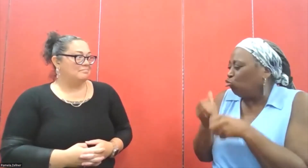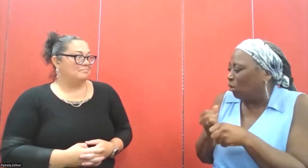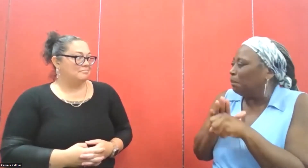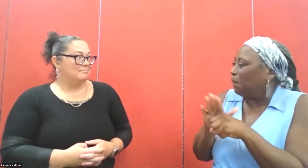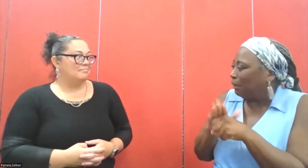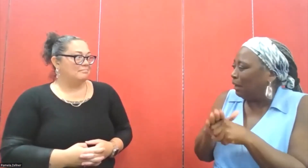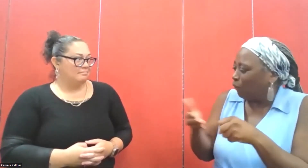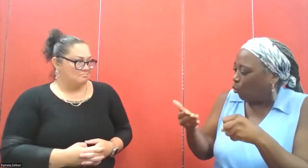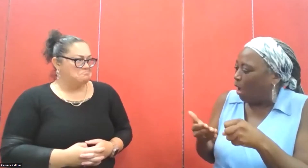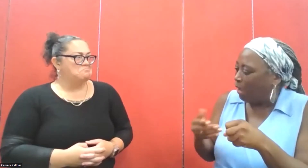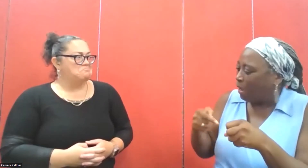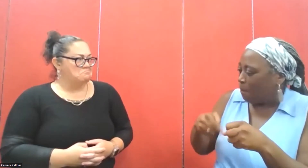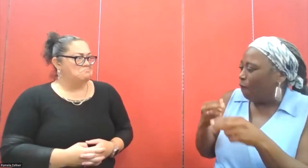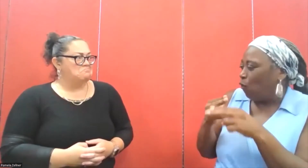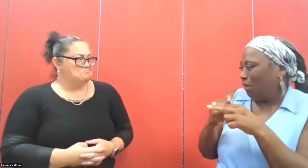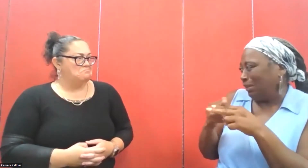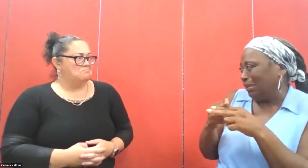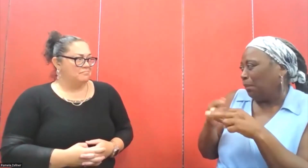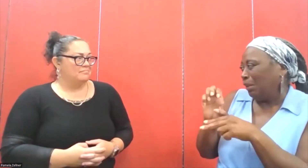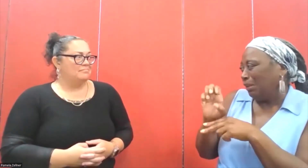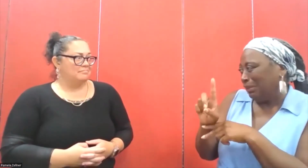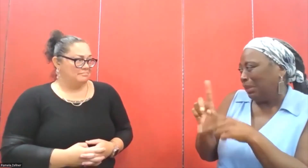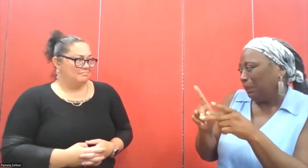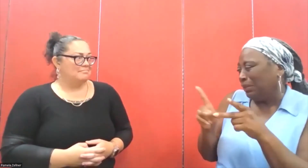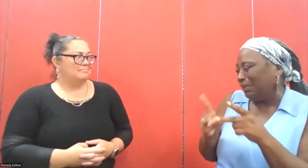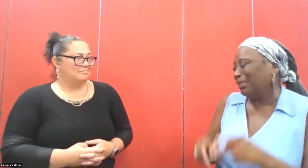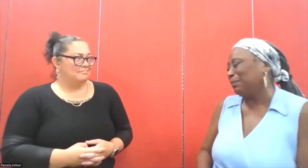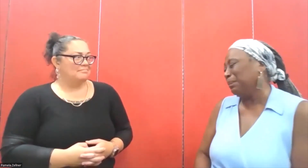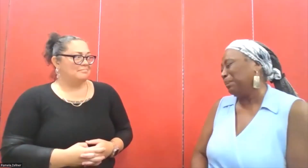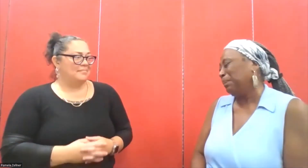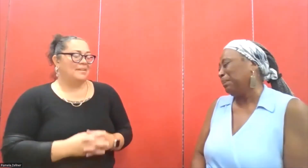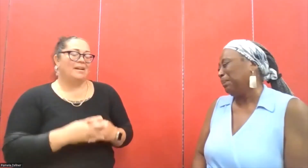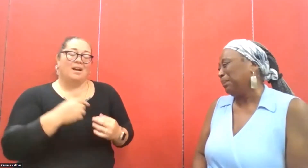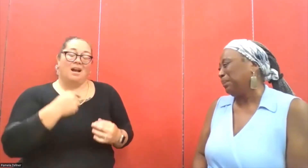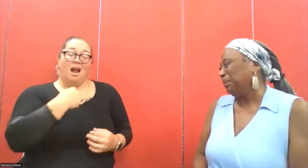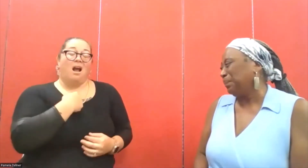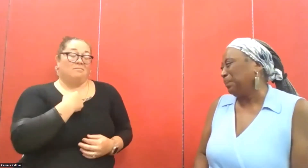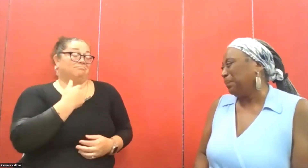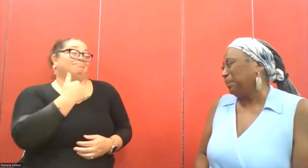The opportunity to do this, and that I was brought in. That the community is letting me